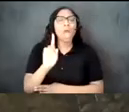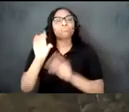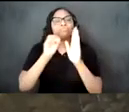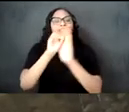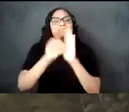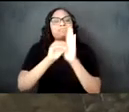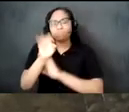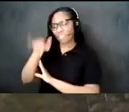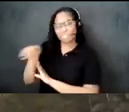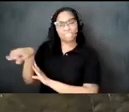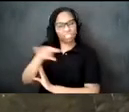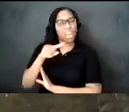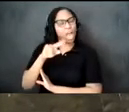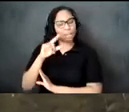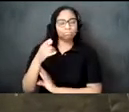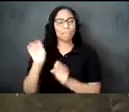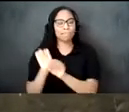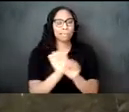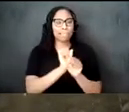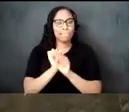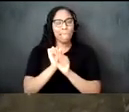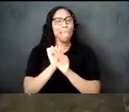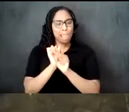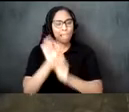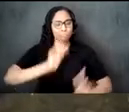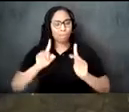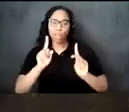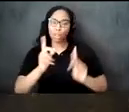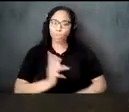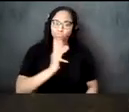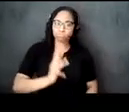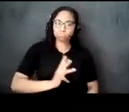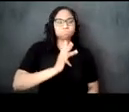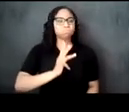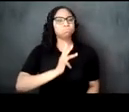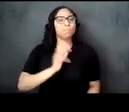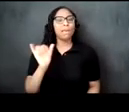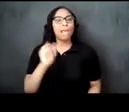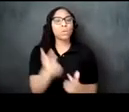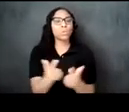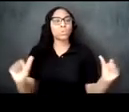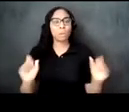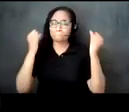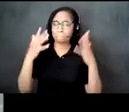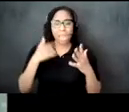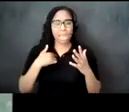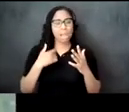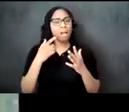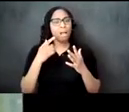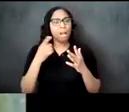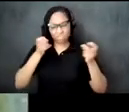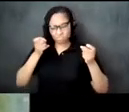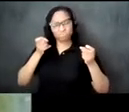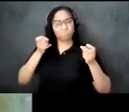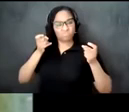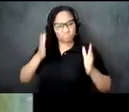population with a taste for elegance and glamour many slave masters pass their old broken china